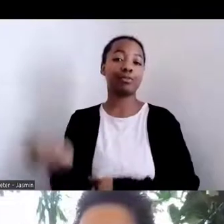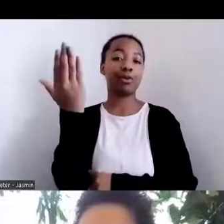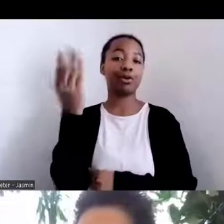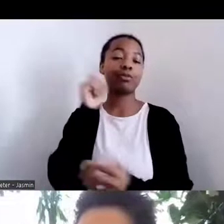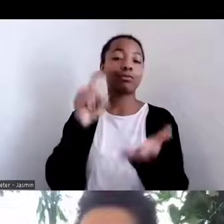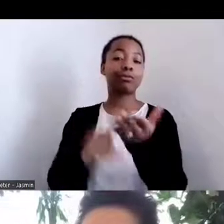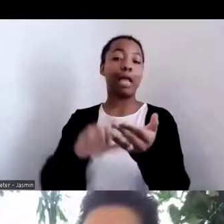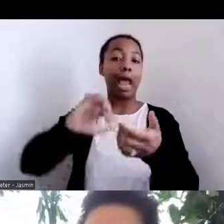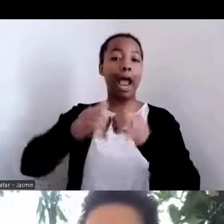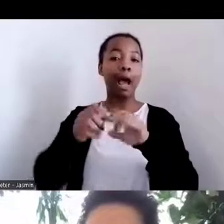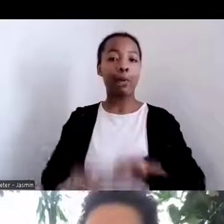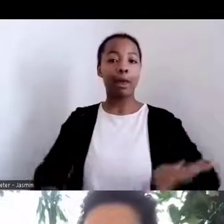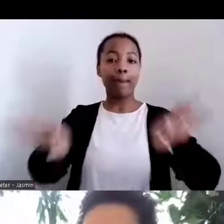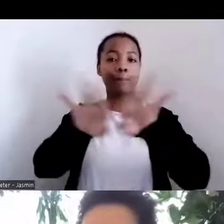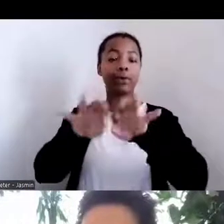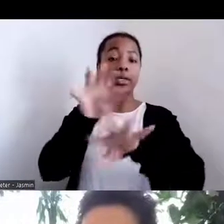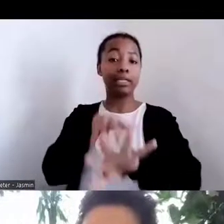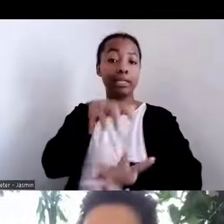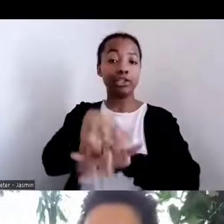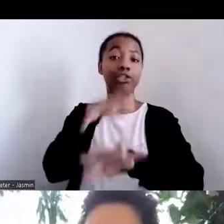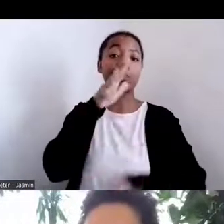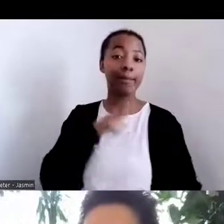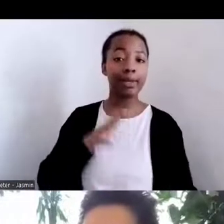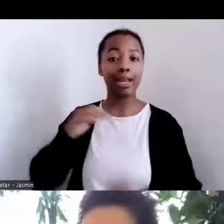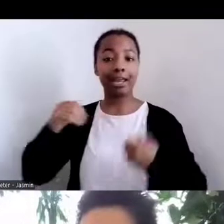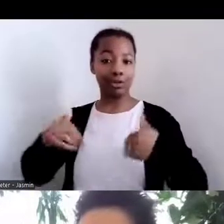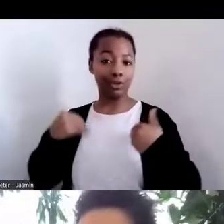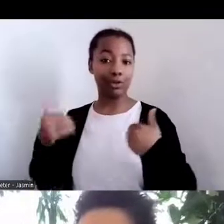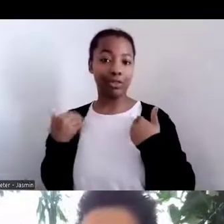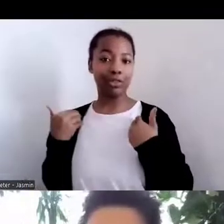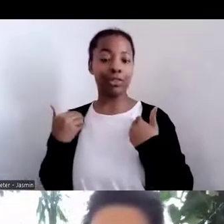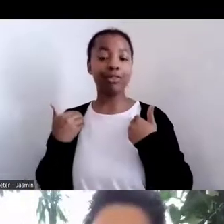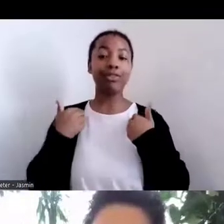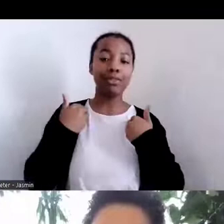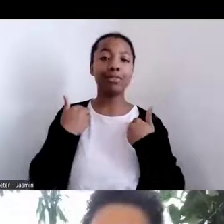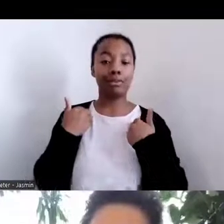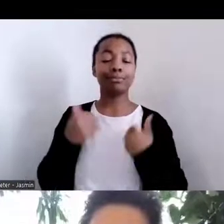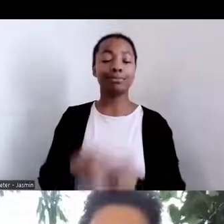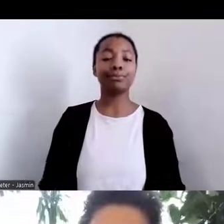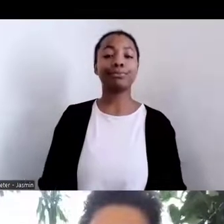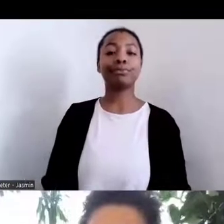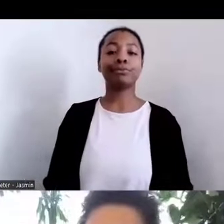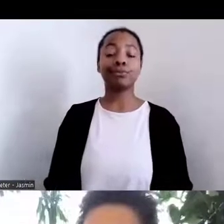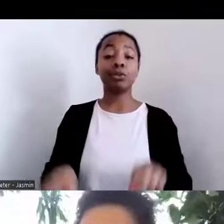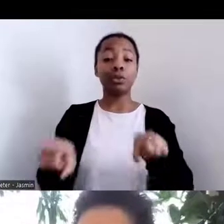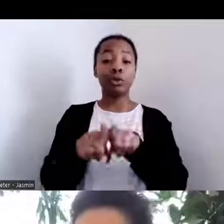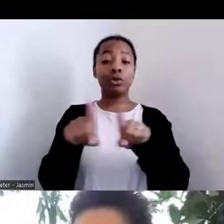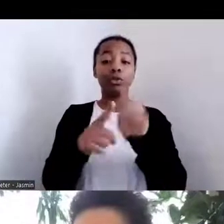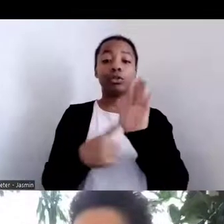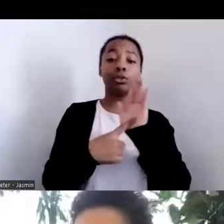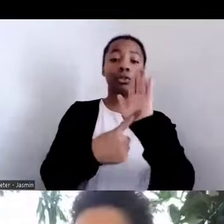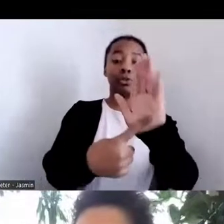indigenous women and youth, and as well as addressing climate resilience and climate change and as well